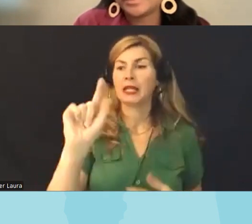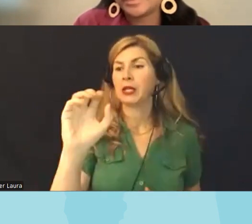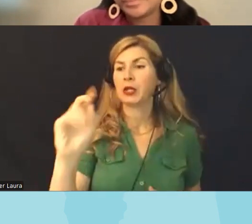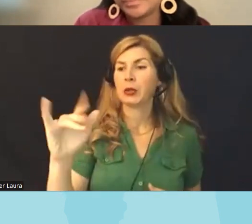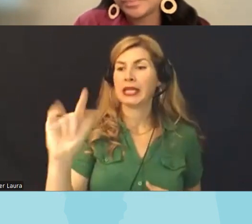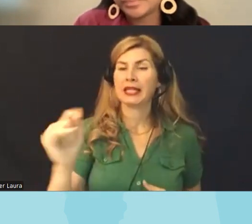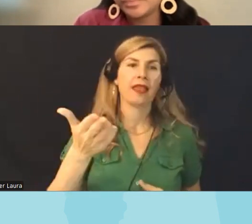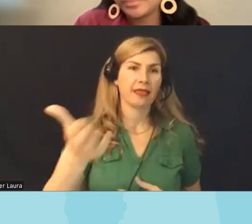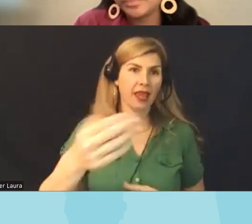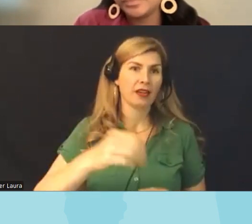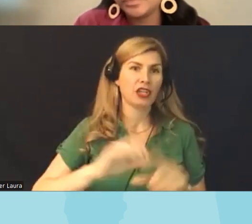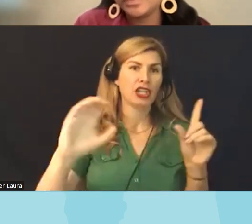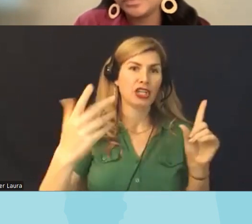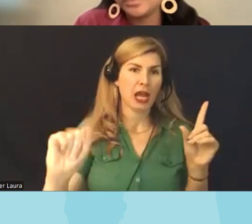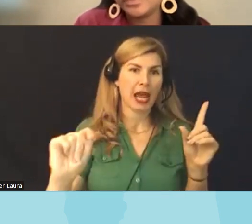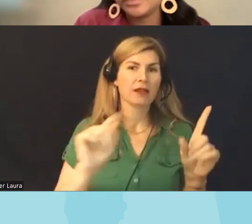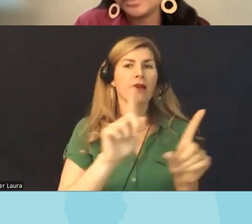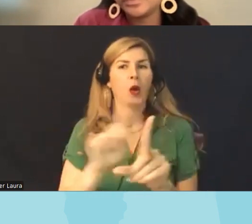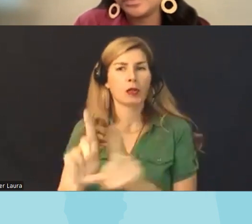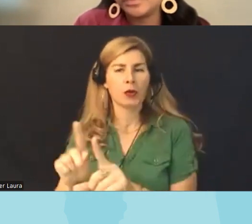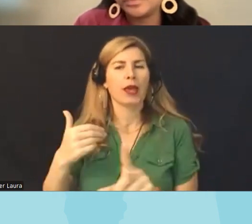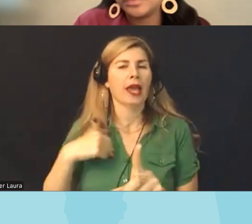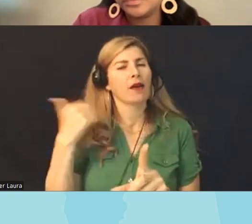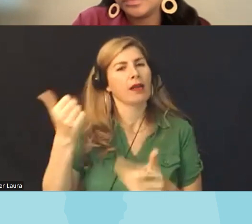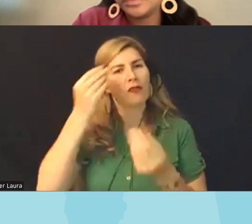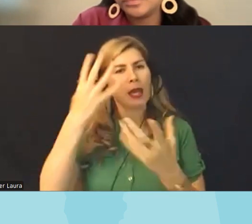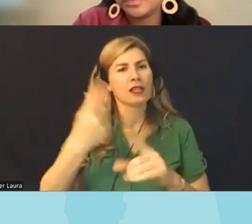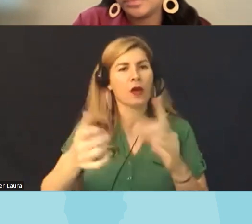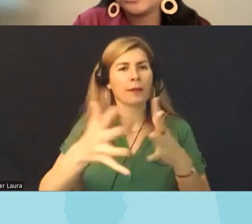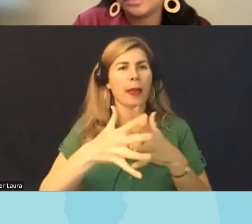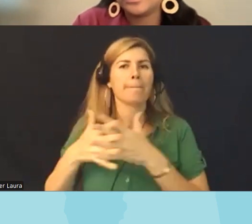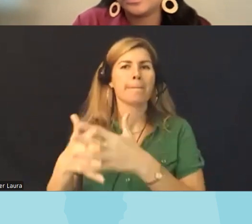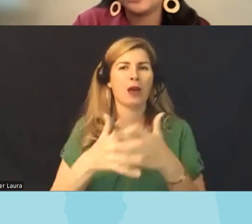well as I know they've put some information from the American Library Association and um I know